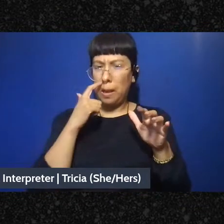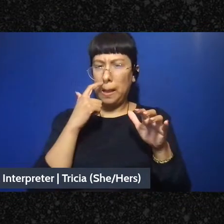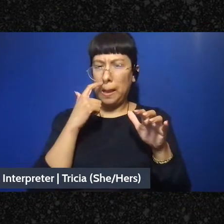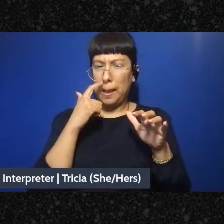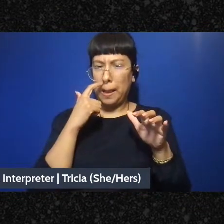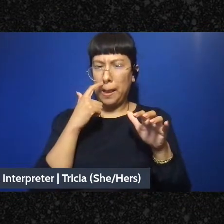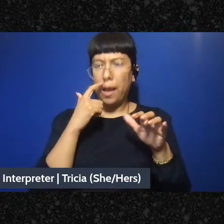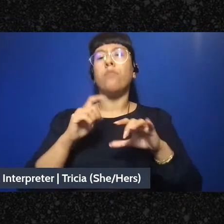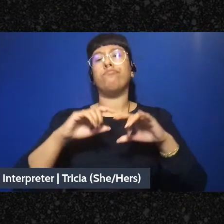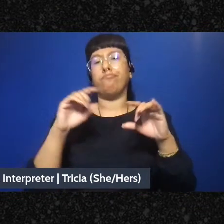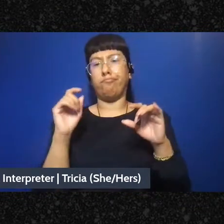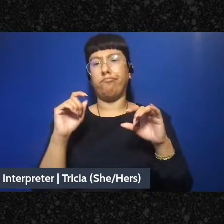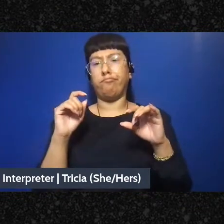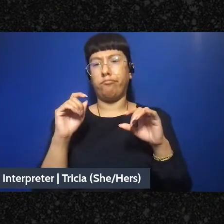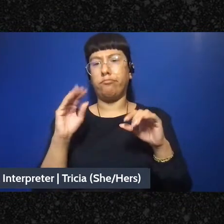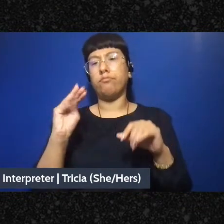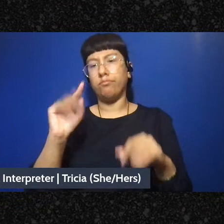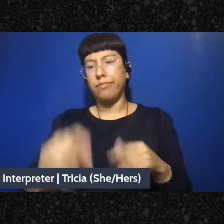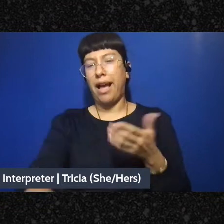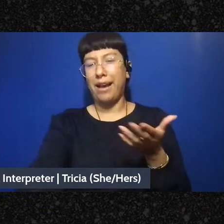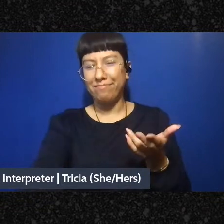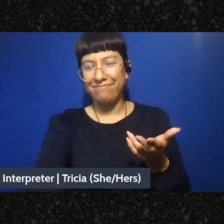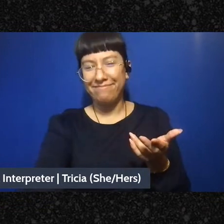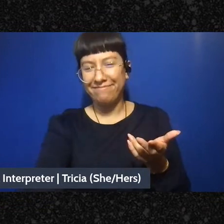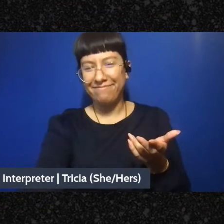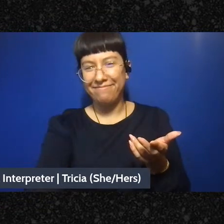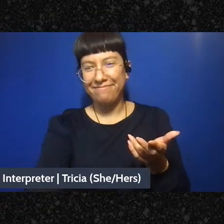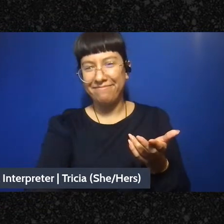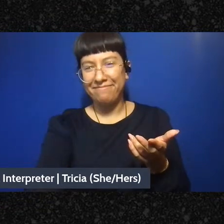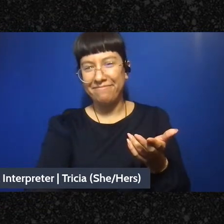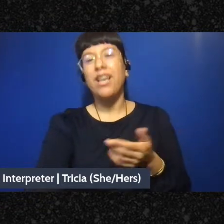Dean teaches at Seattle University School of Law and has been working in